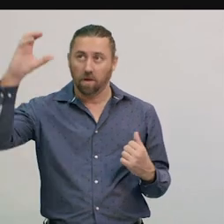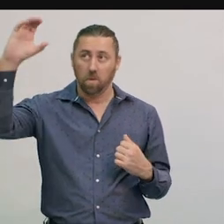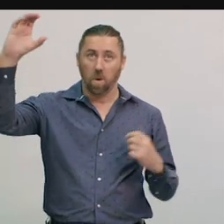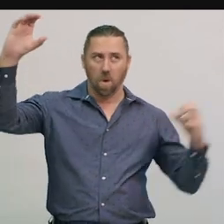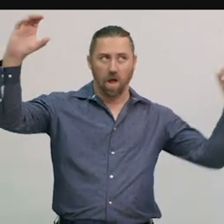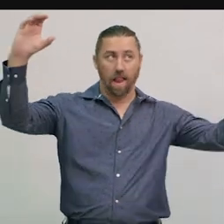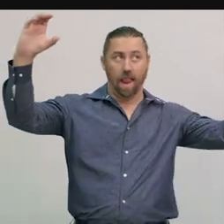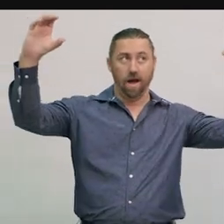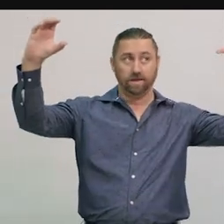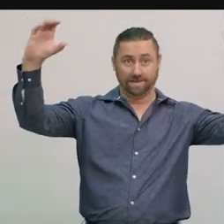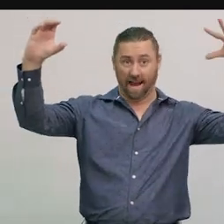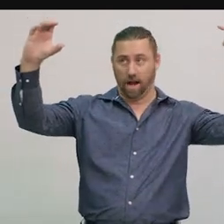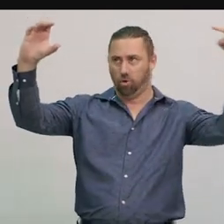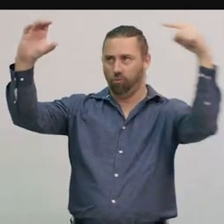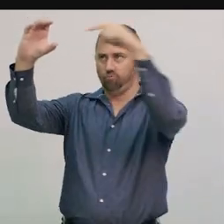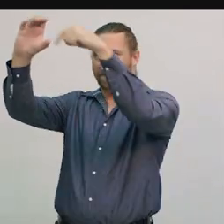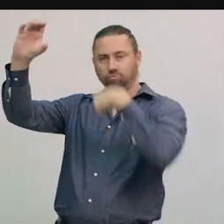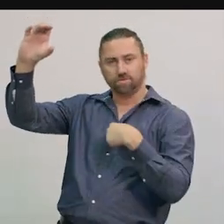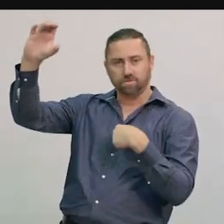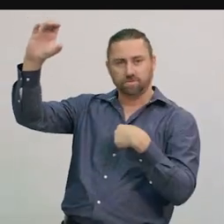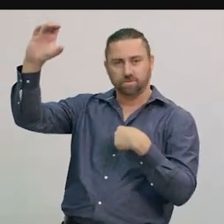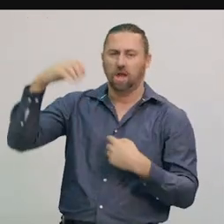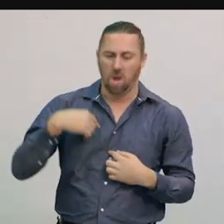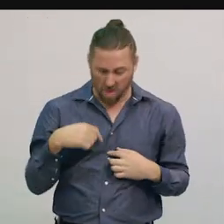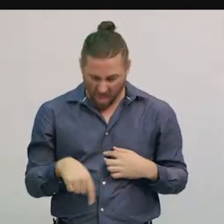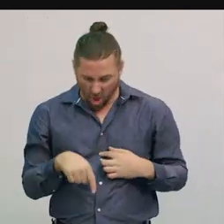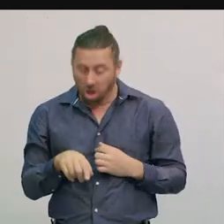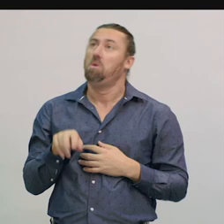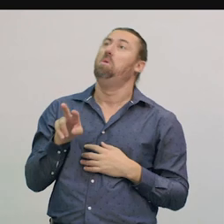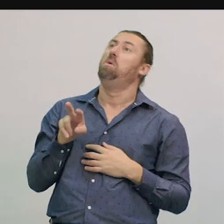Can you see how we only observe, from Earth, one side of the Moon?